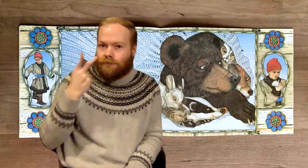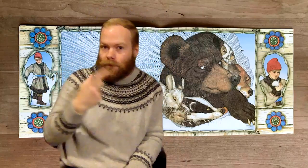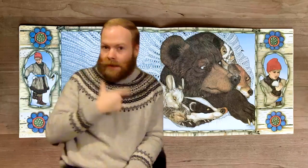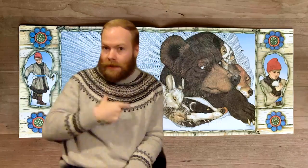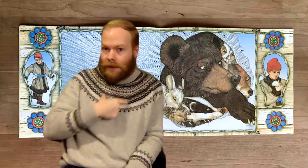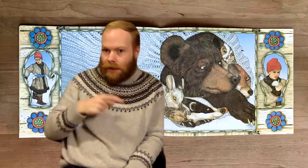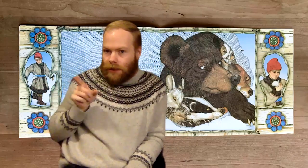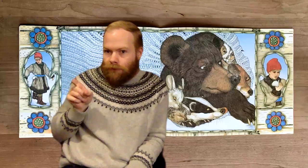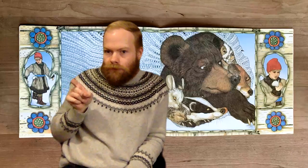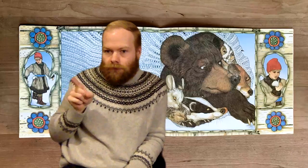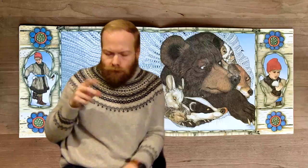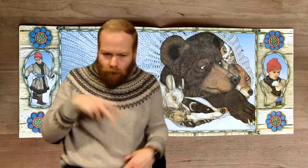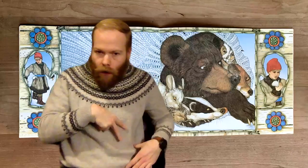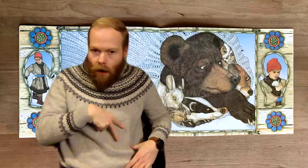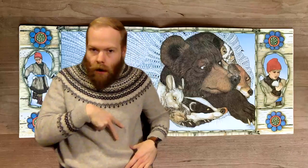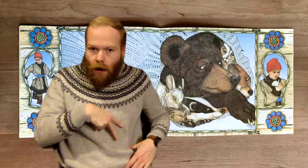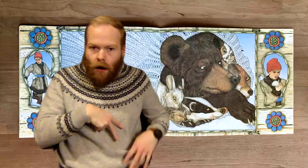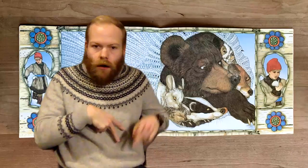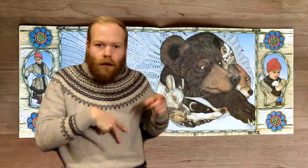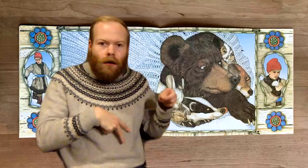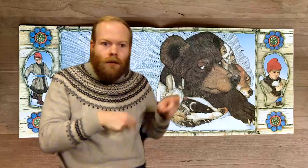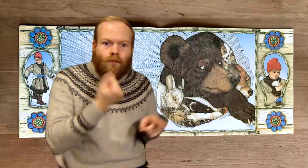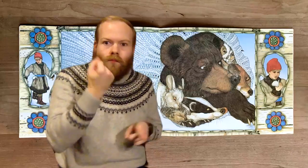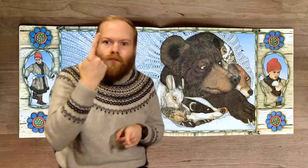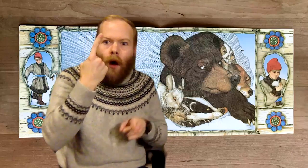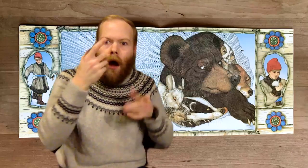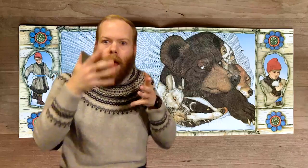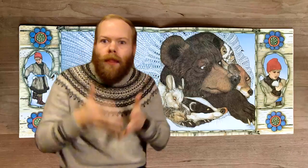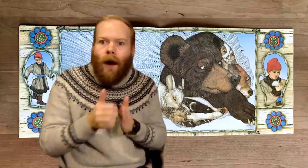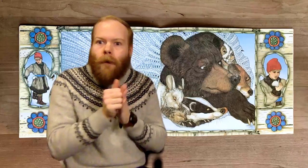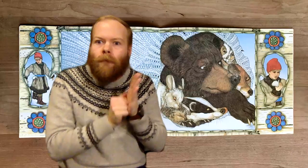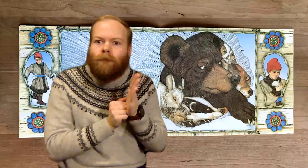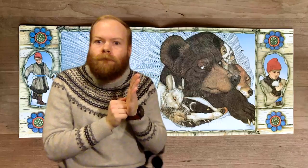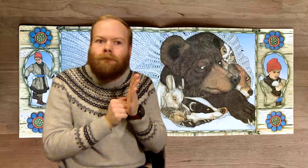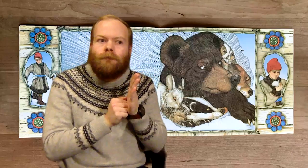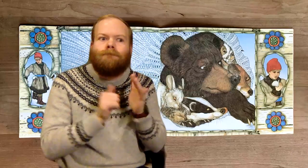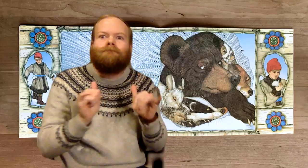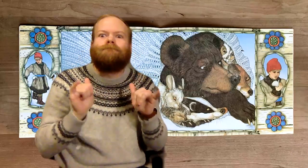Nicki checks his belt for the mittens. He realizes he has only one mitten.